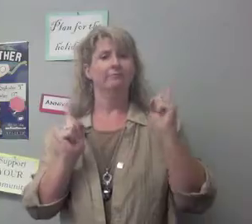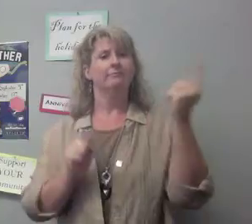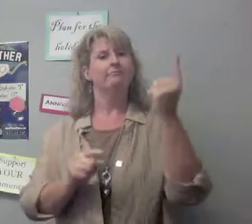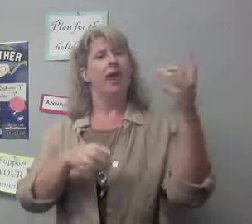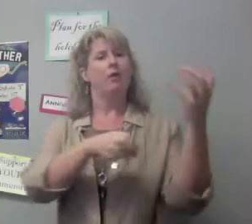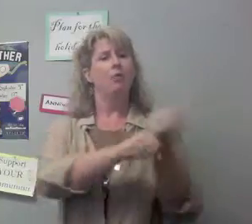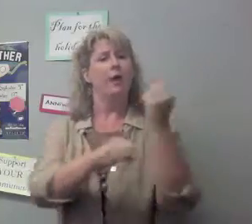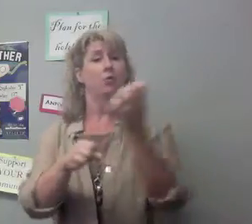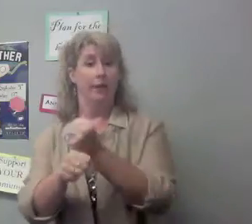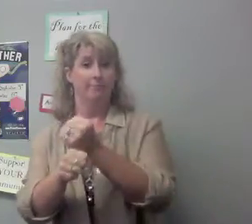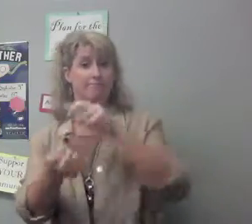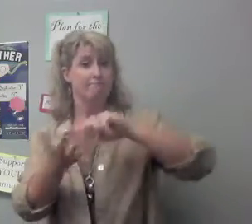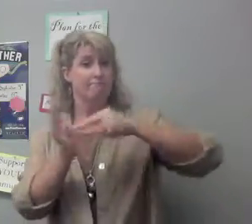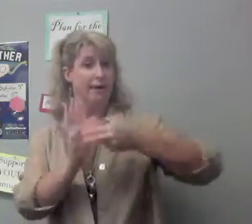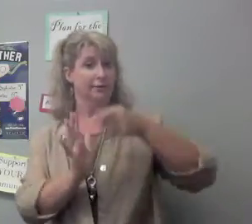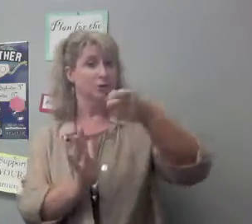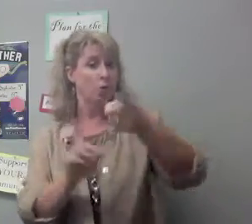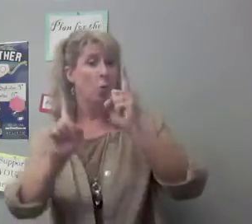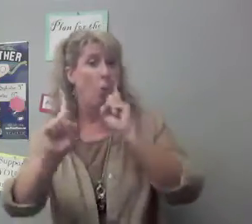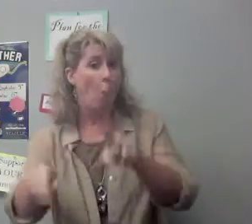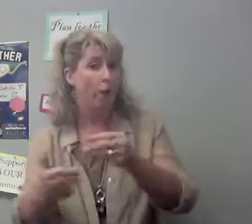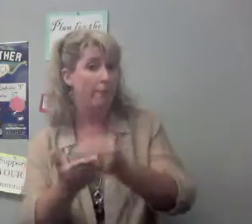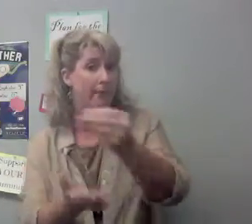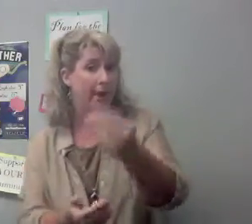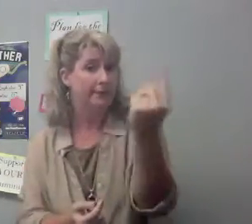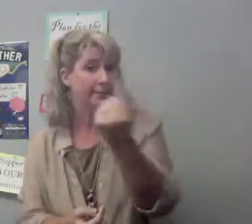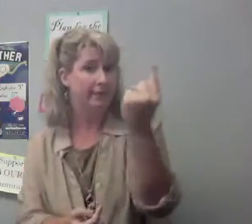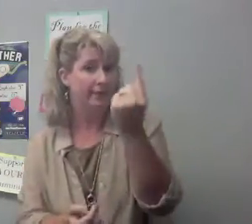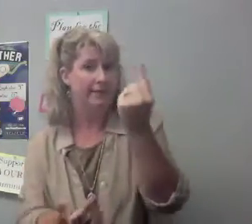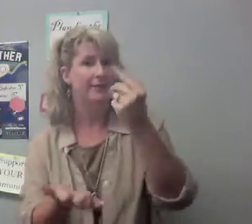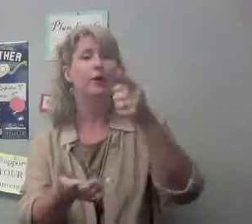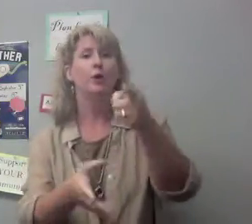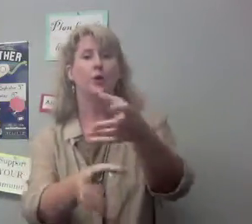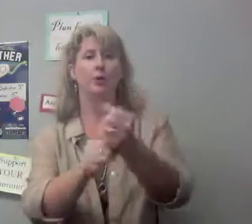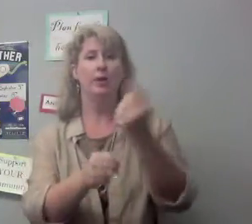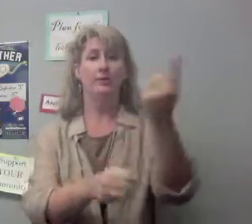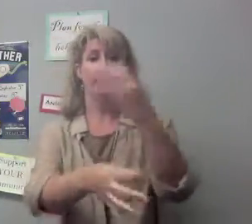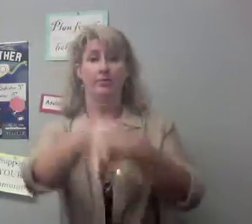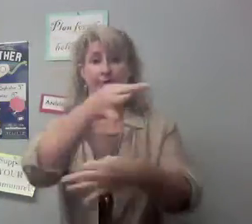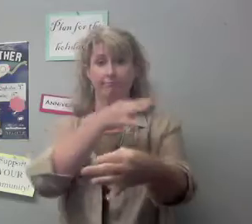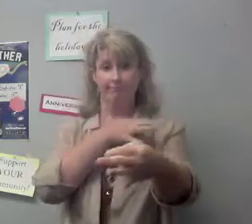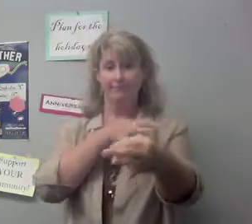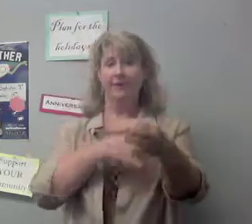It's a win-win, it means you order and buy something, you will get something in return.